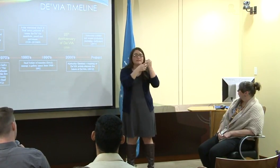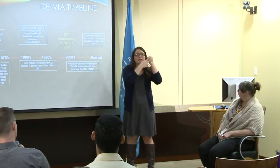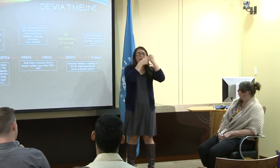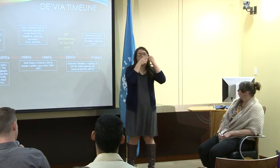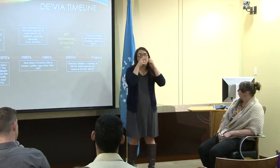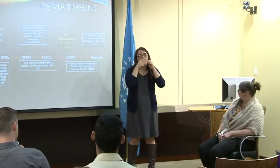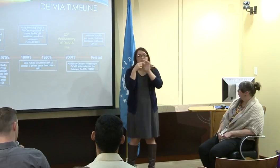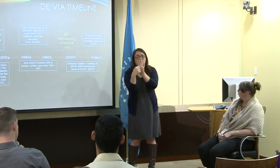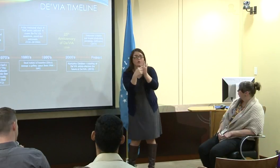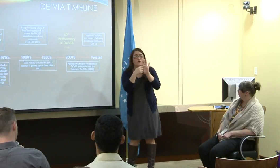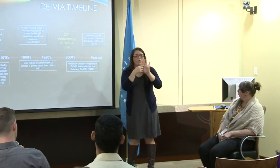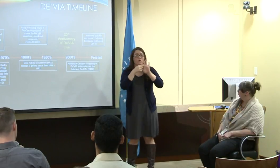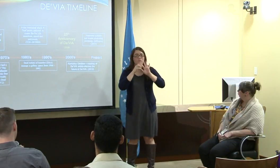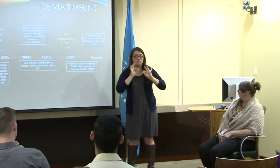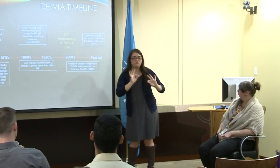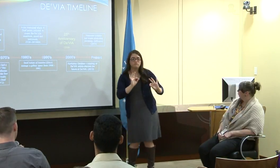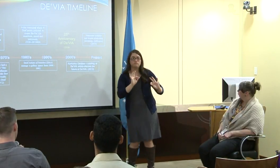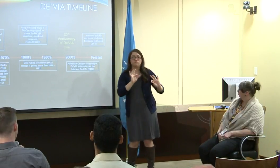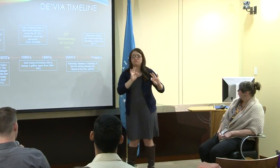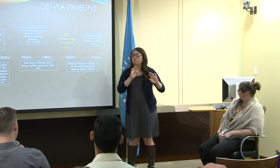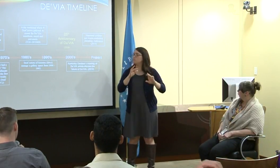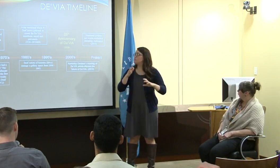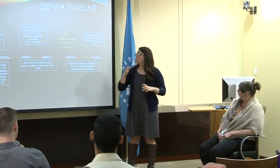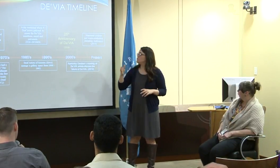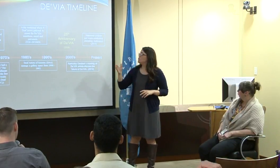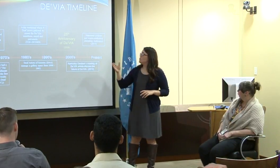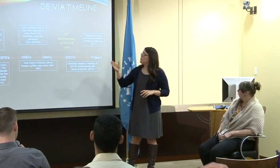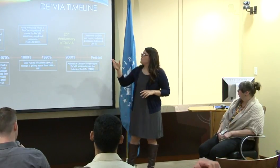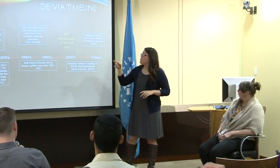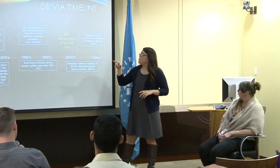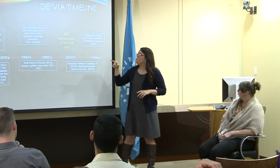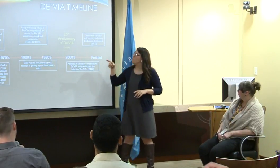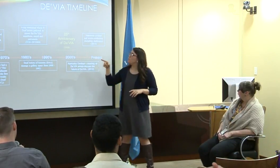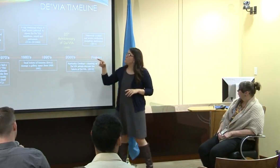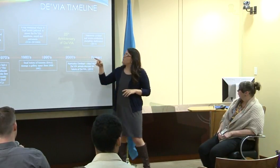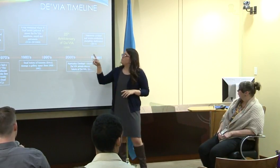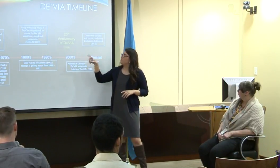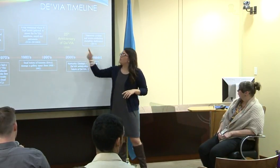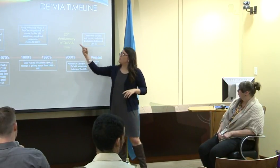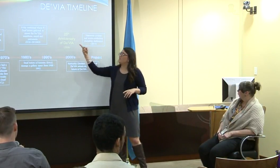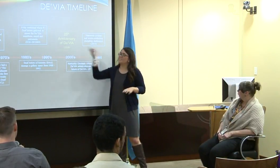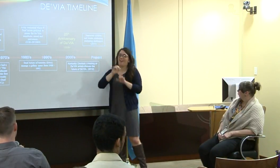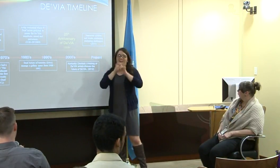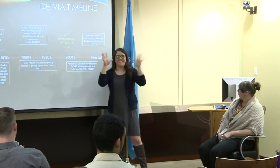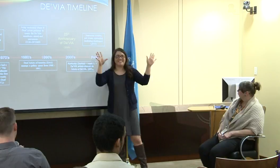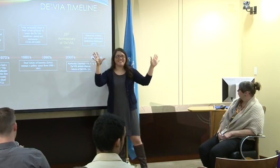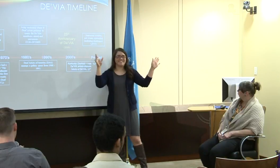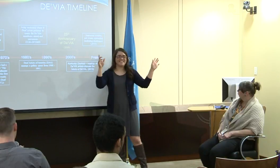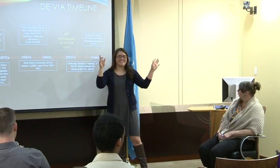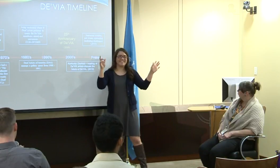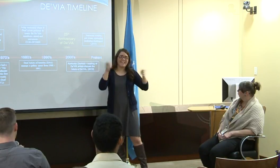Art, different preservations and different exhibits that were curated at that time.